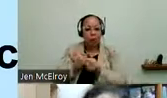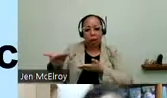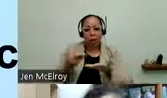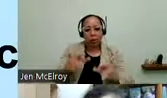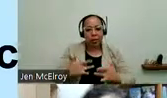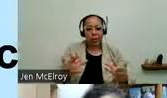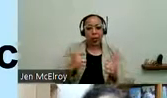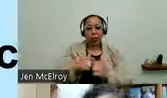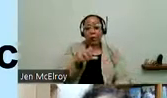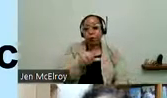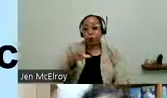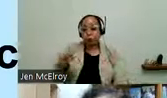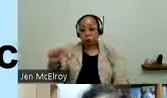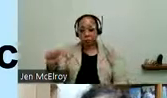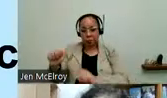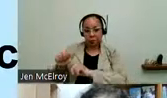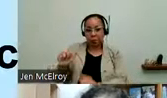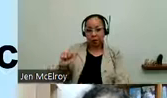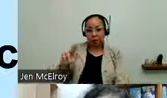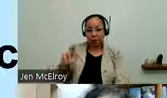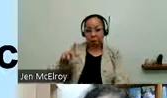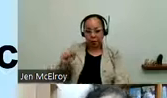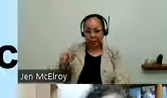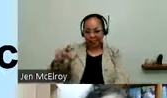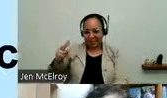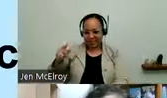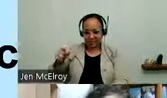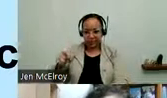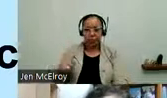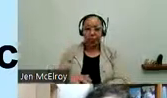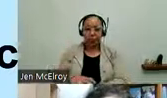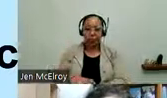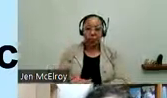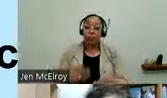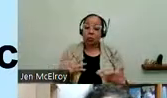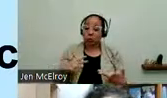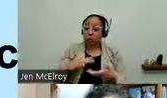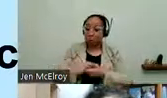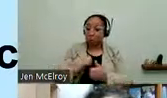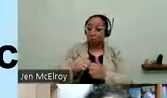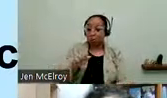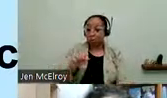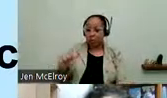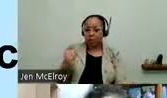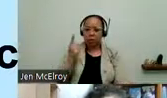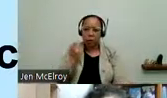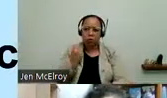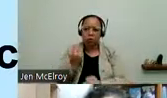Administration on August 2nd. We have partnered with Social Security last